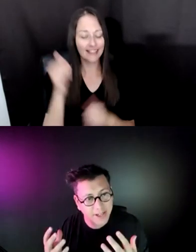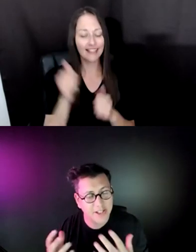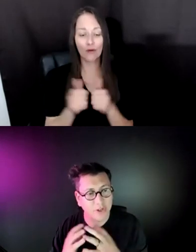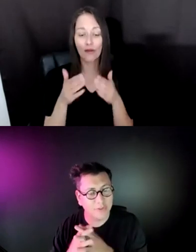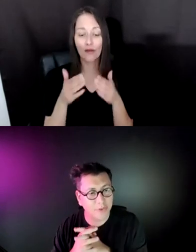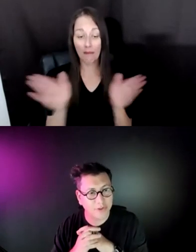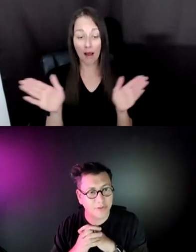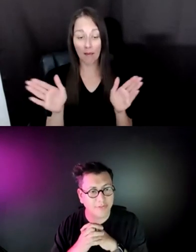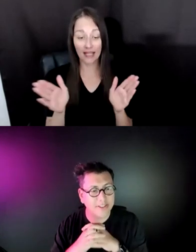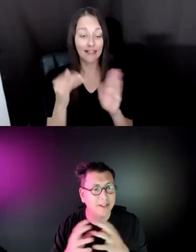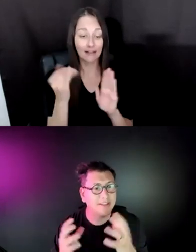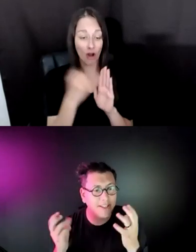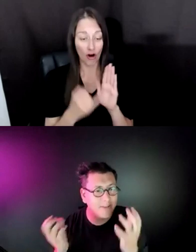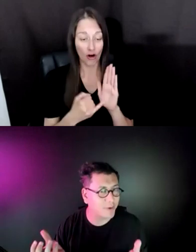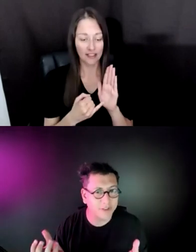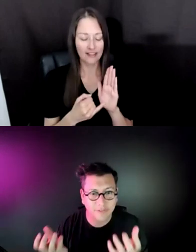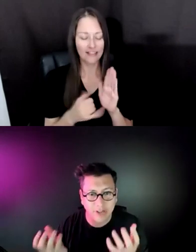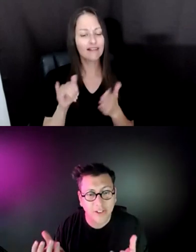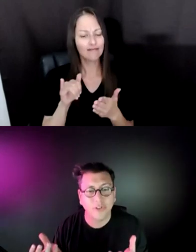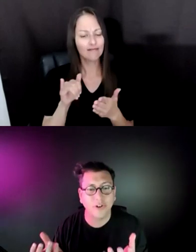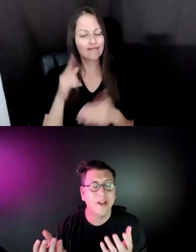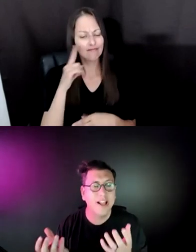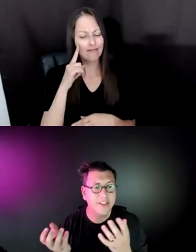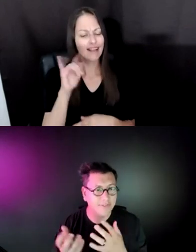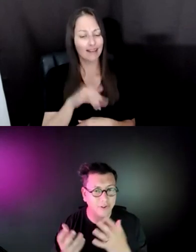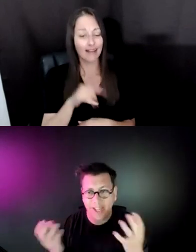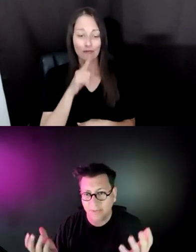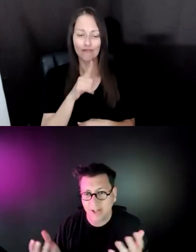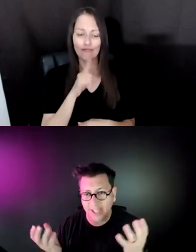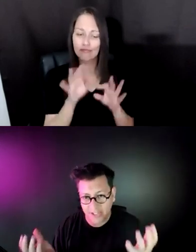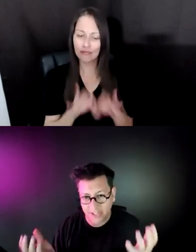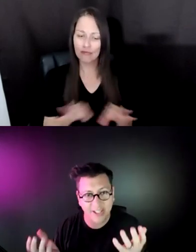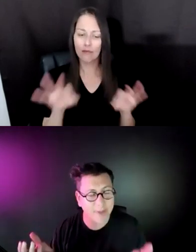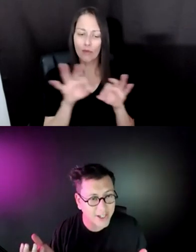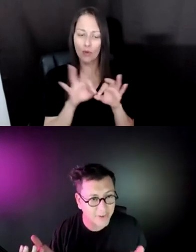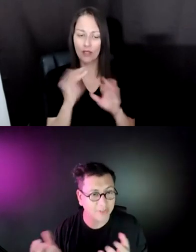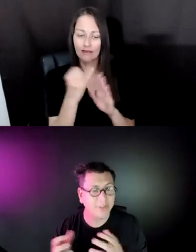ONE OF THE MOST FUNDAMENTALLY IMPORTANT ART FORM THAT IS FOR ANYONE AND ANY AGE, ANY BACKGROUND.